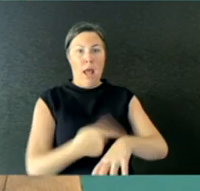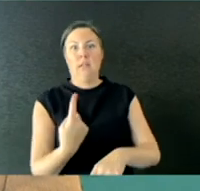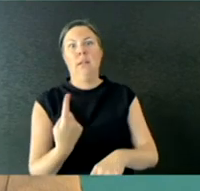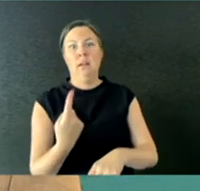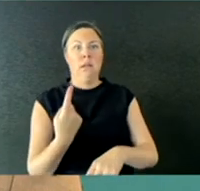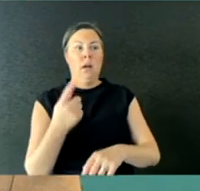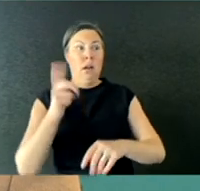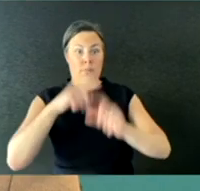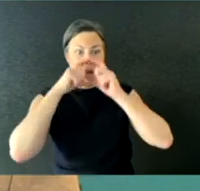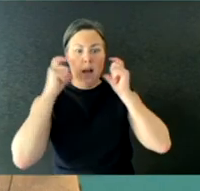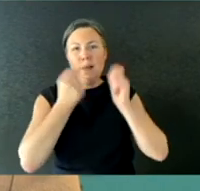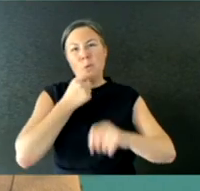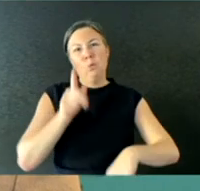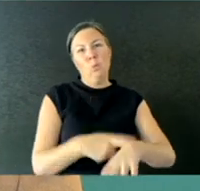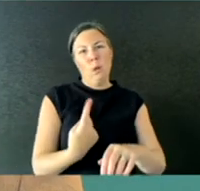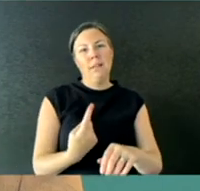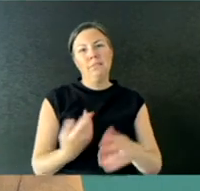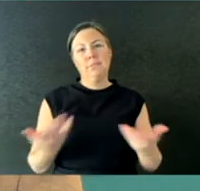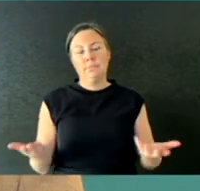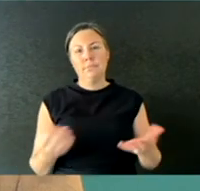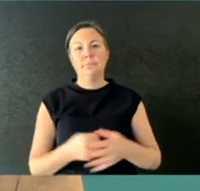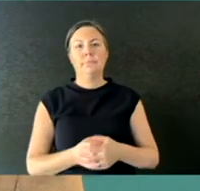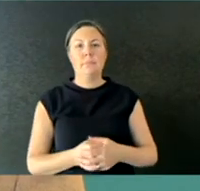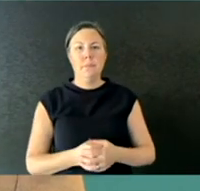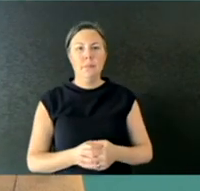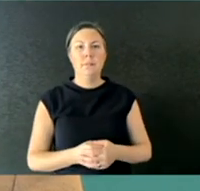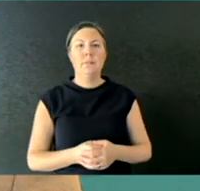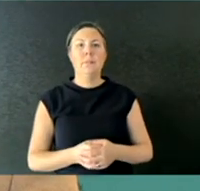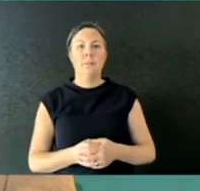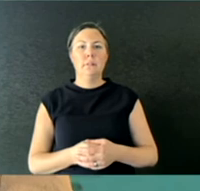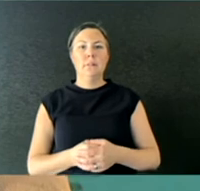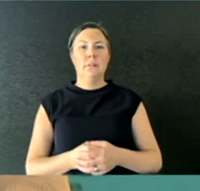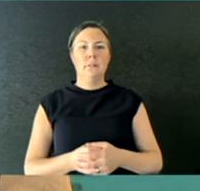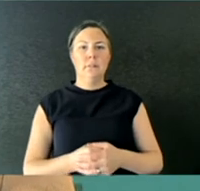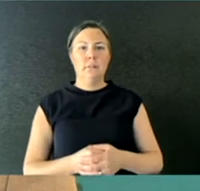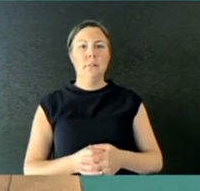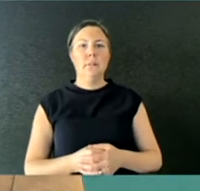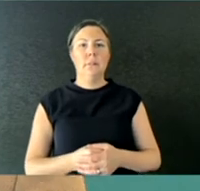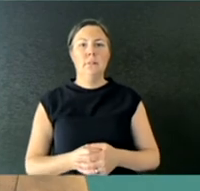a major focus of infection. And as you've seen with the Victorian road map and most other states and territories